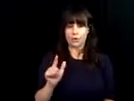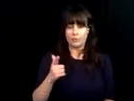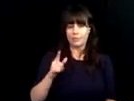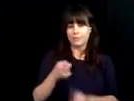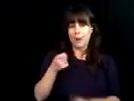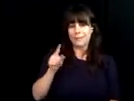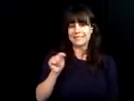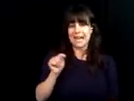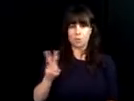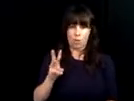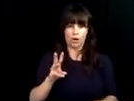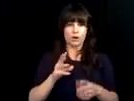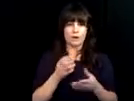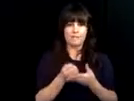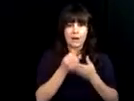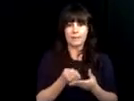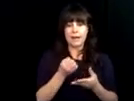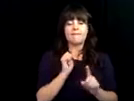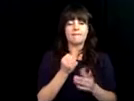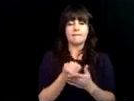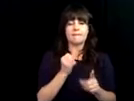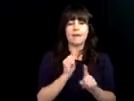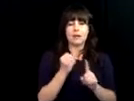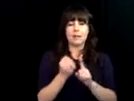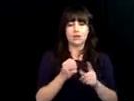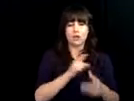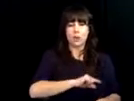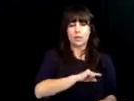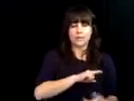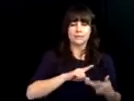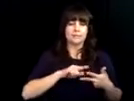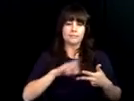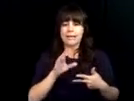Happy anniversary. >> I'm Craig from tied waters department of environmental quality